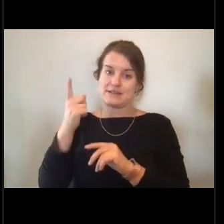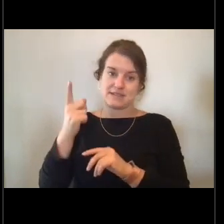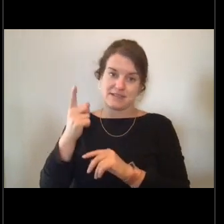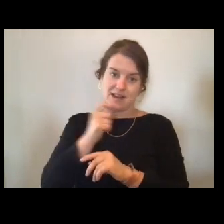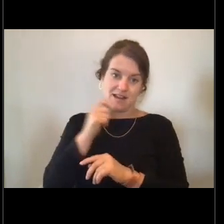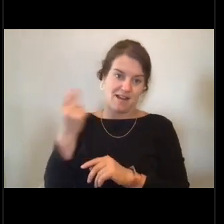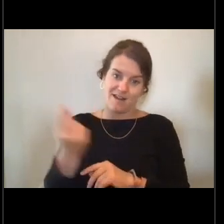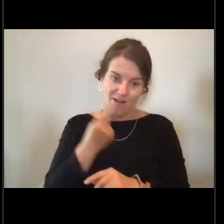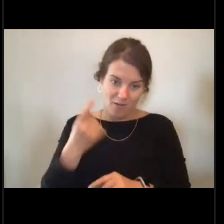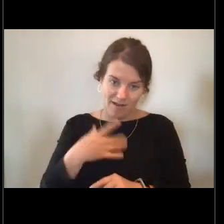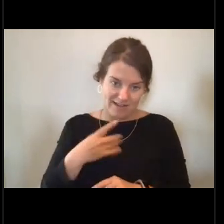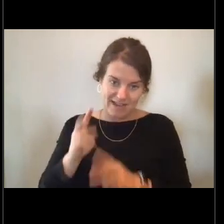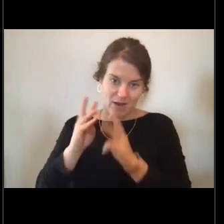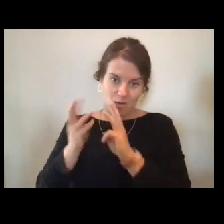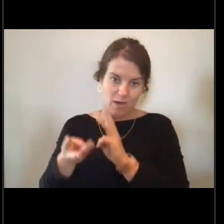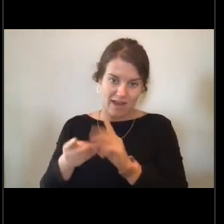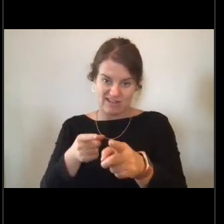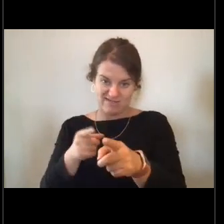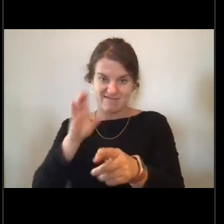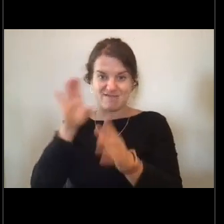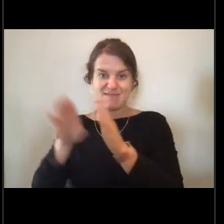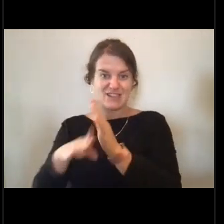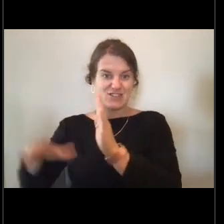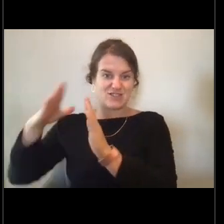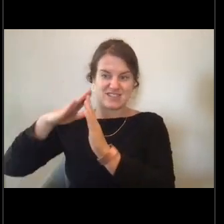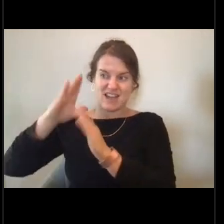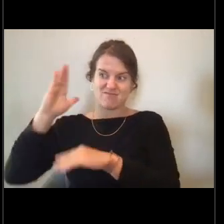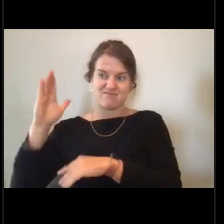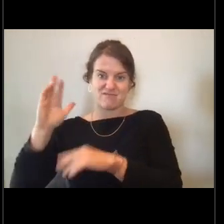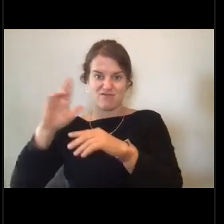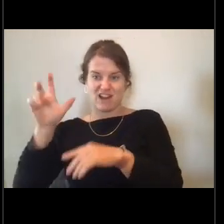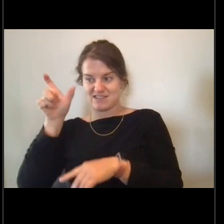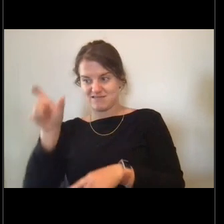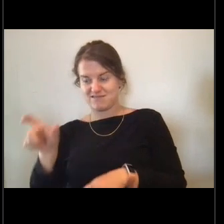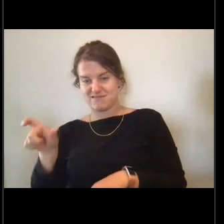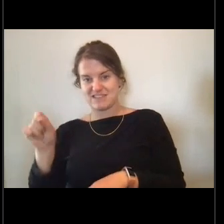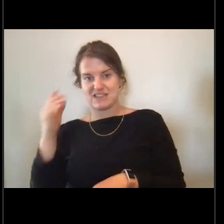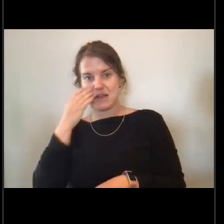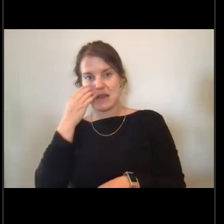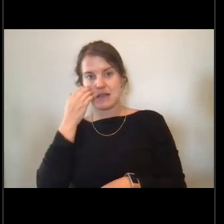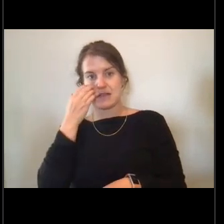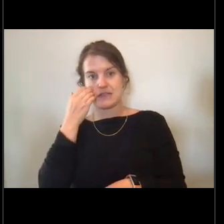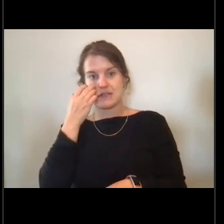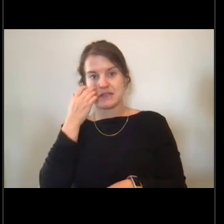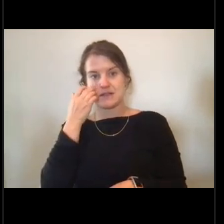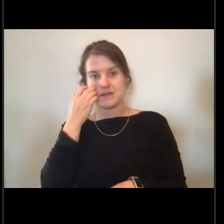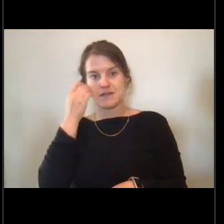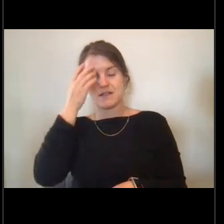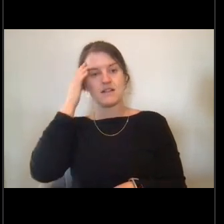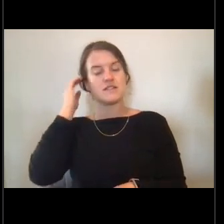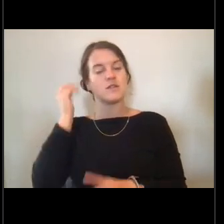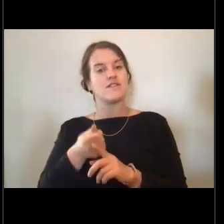and this is an example of one of those times. So when you're the Commanding Officer it turns out you spend a lot of time looking